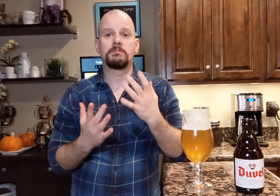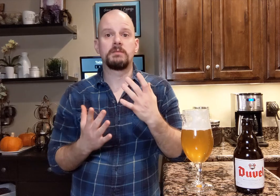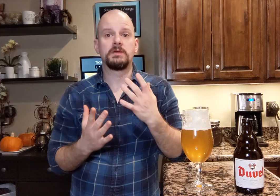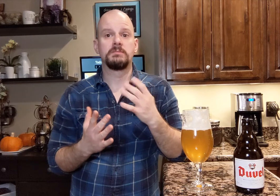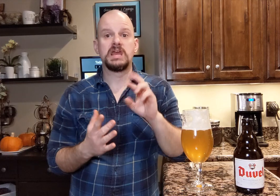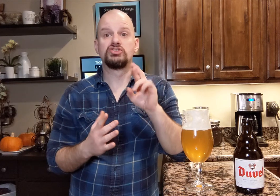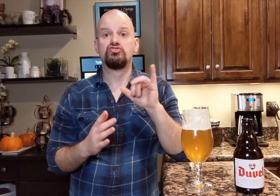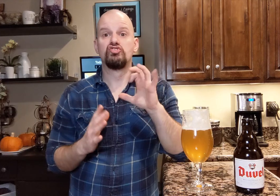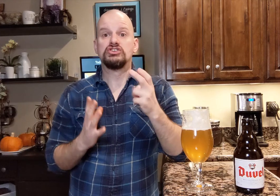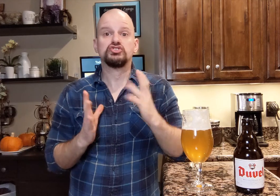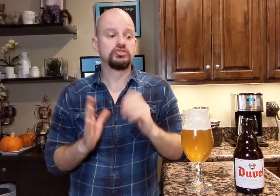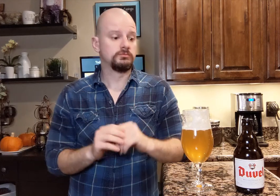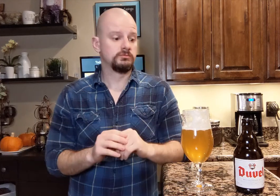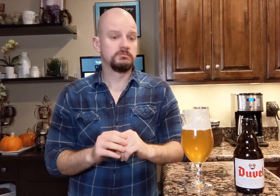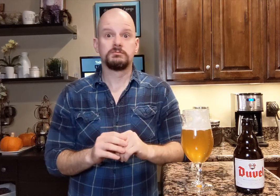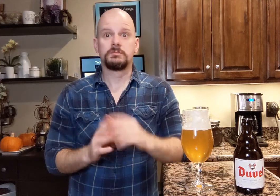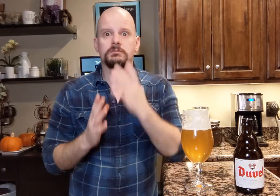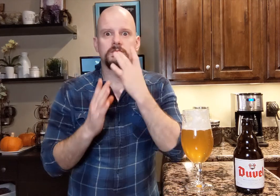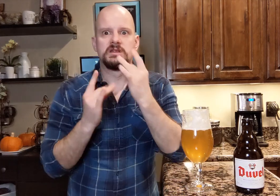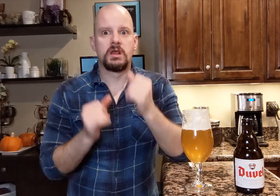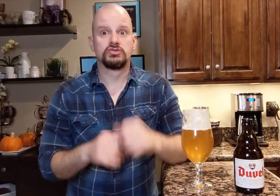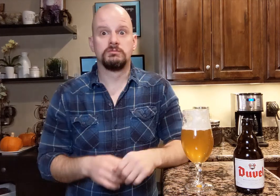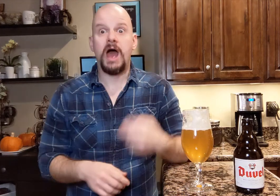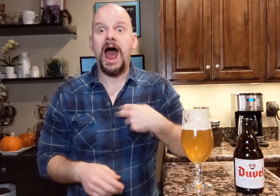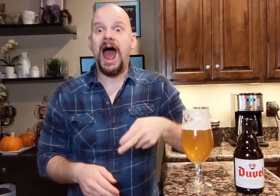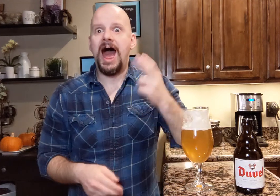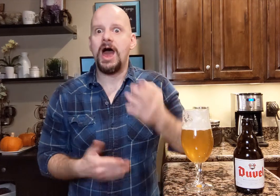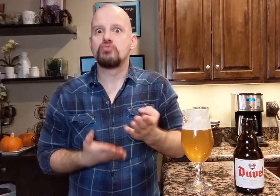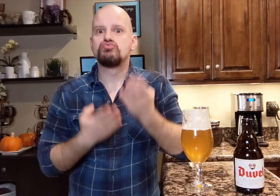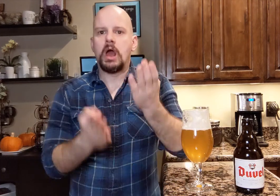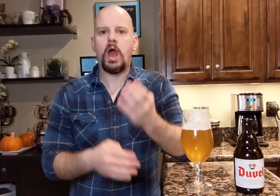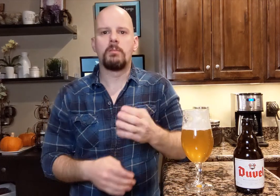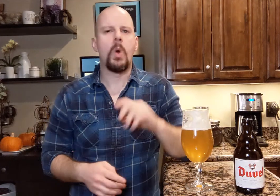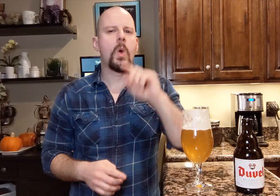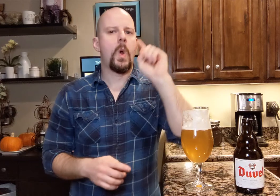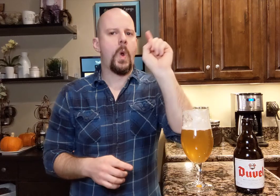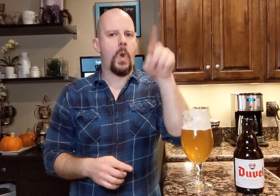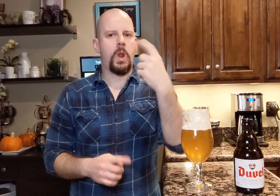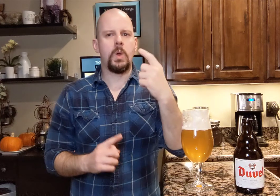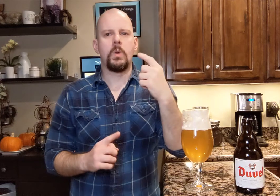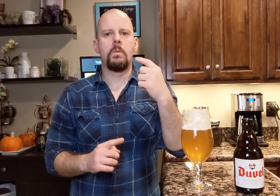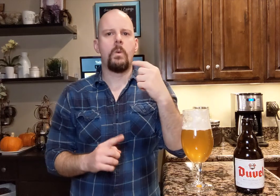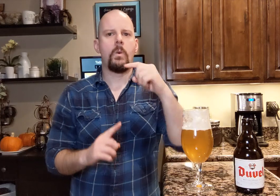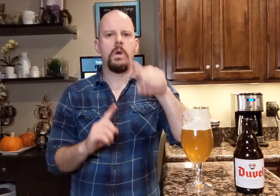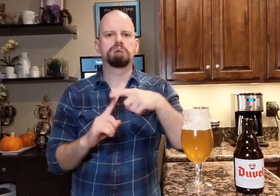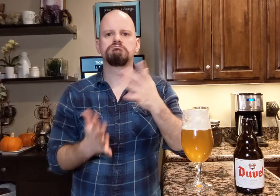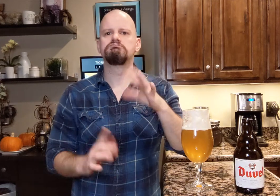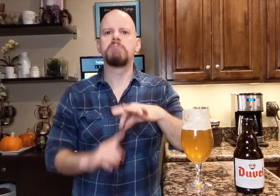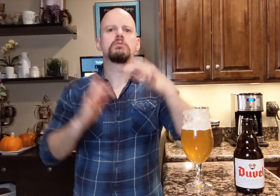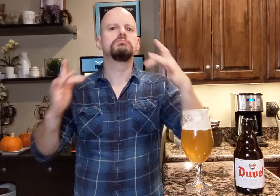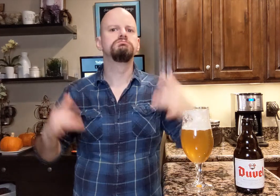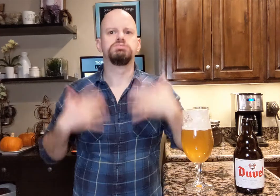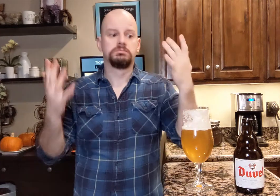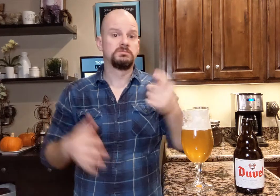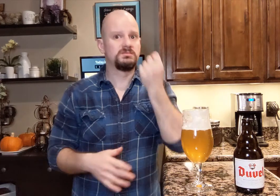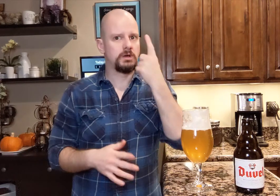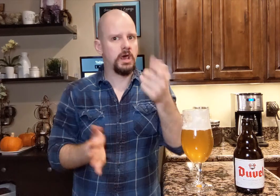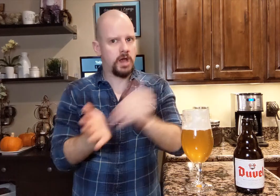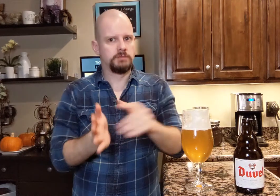The taste is rich. It's delicious and I highly recommend it only when there's a special occasion.